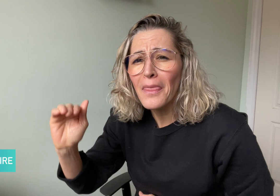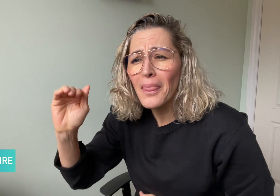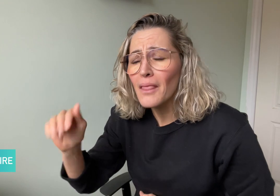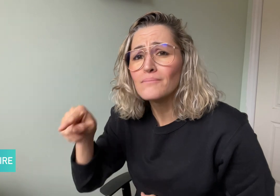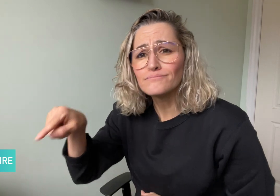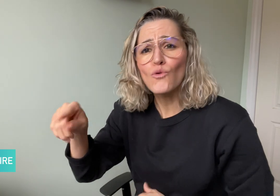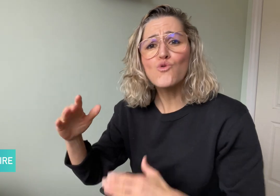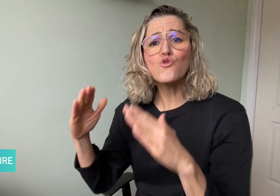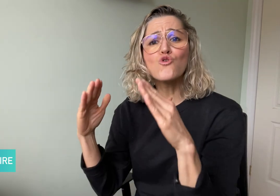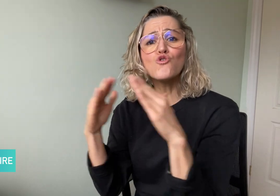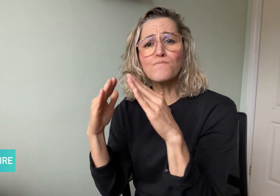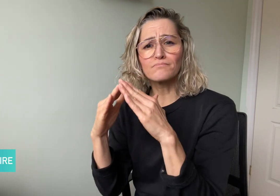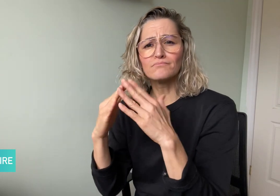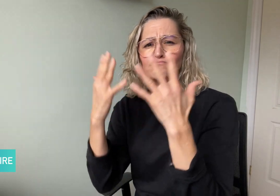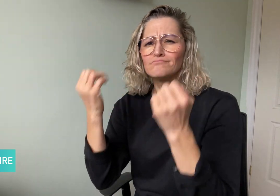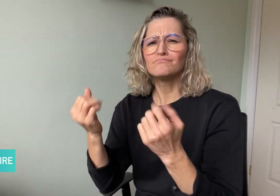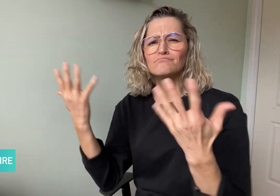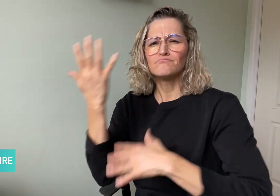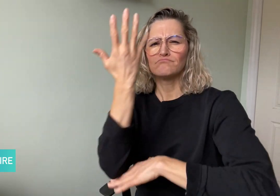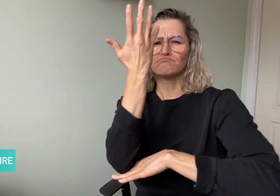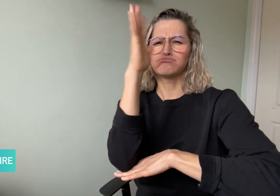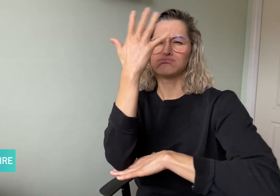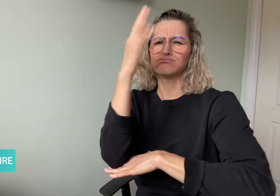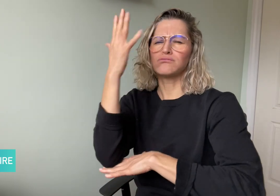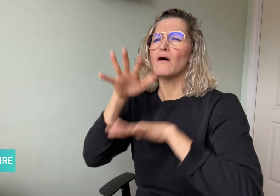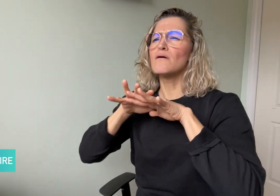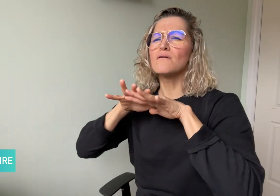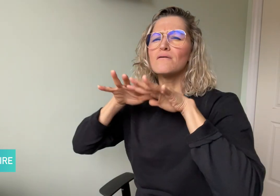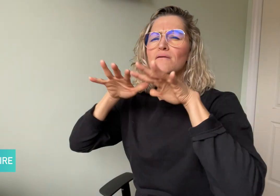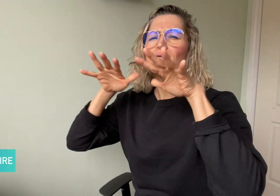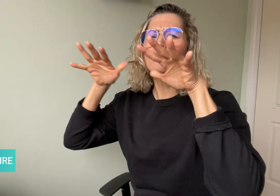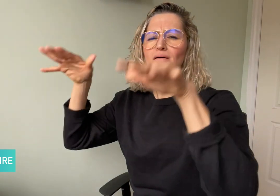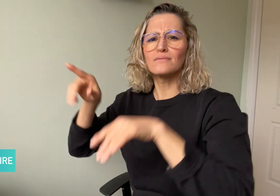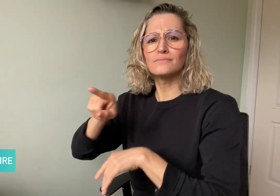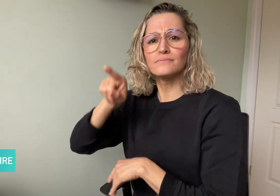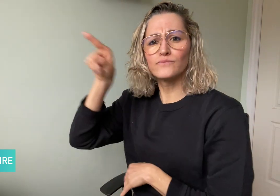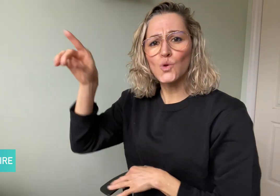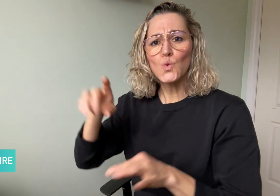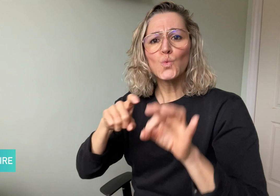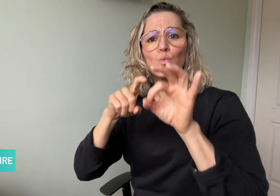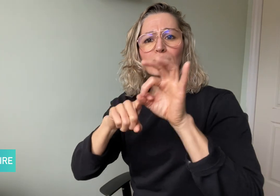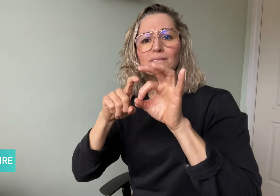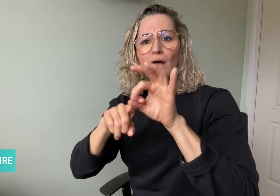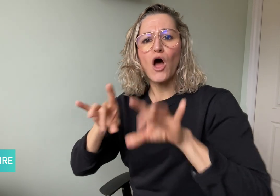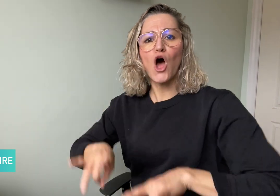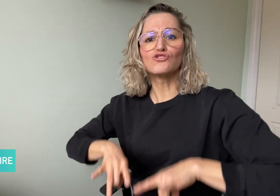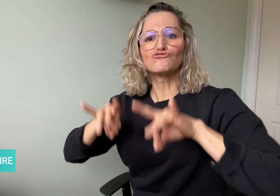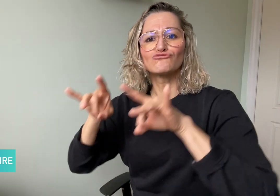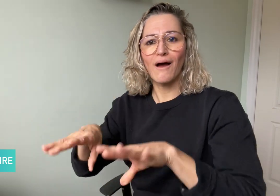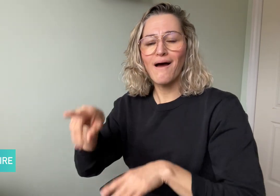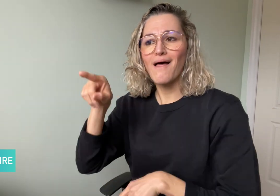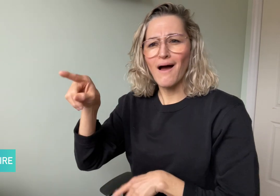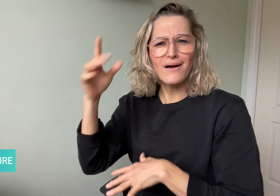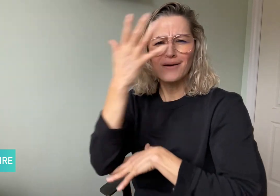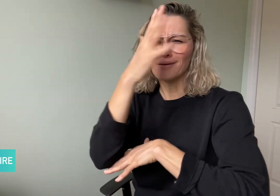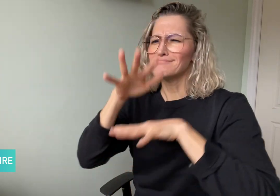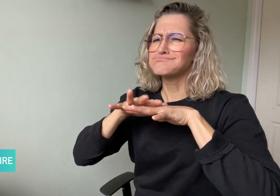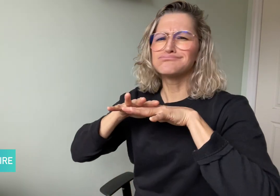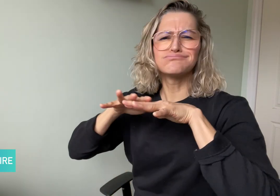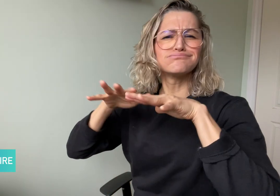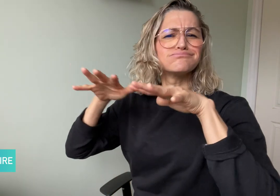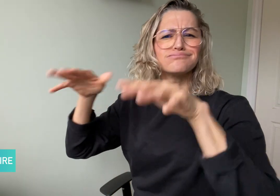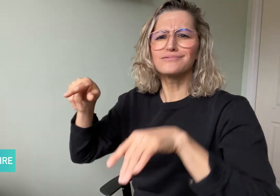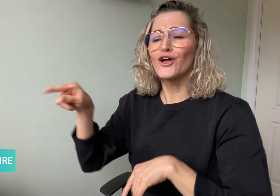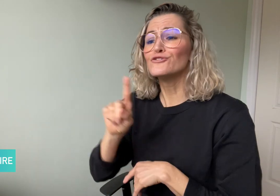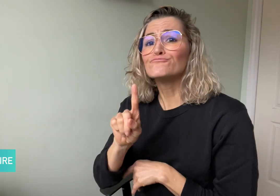went outside of her home at a rural estate in Queensland,